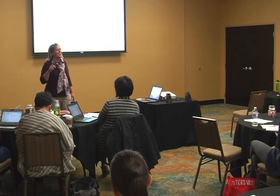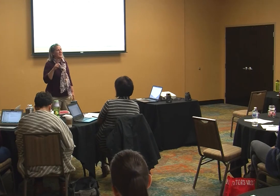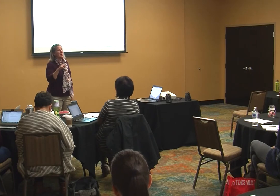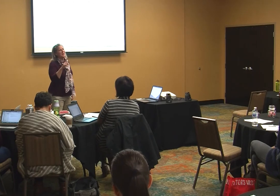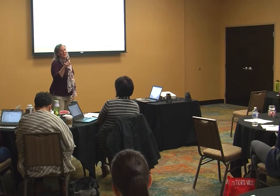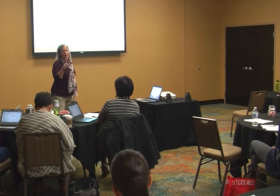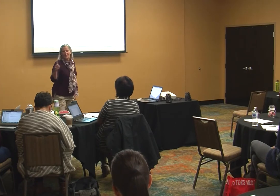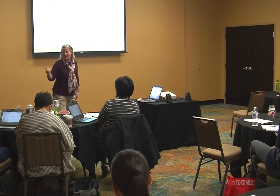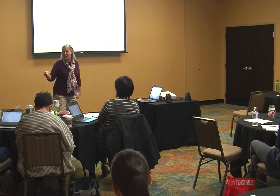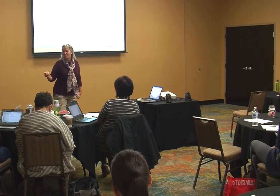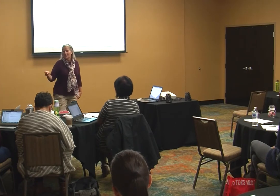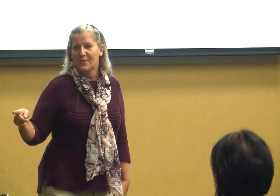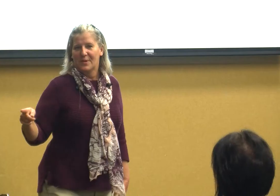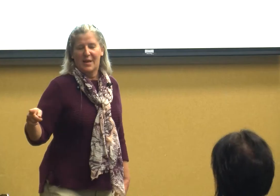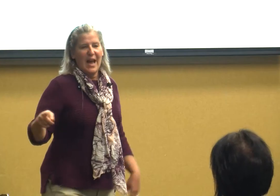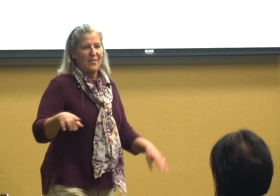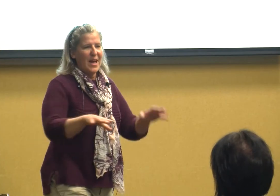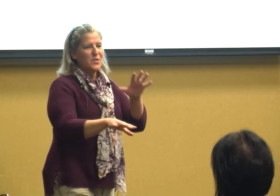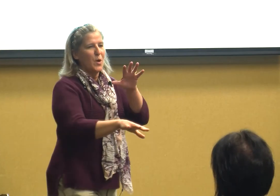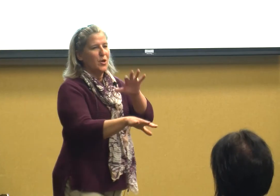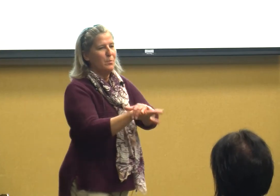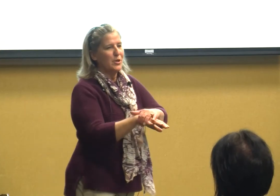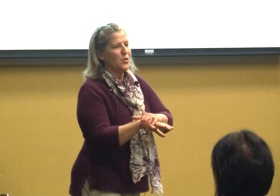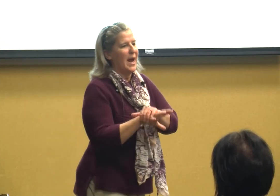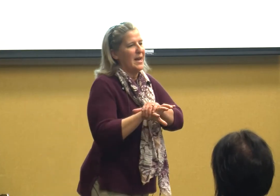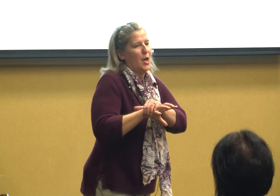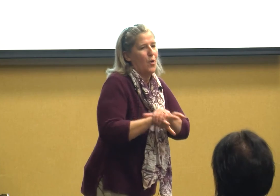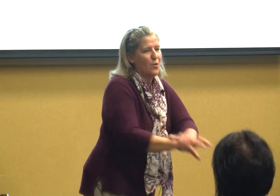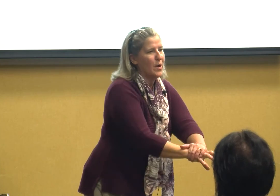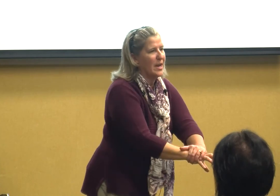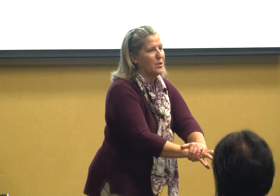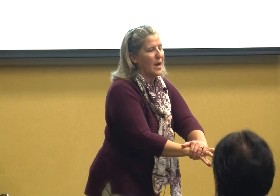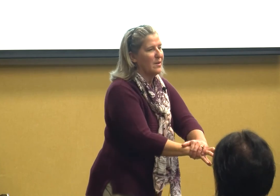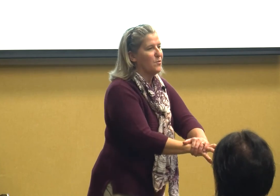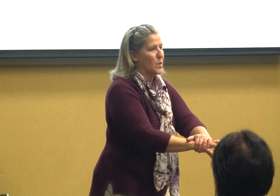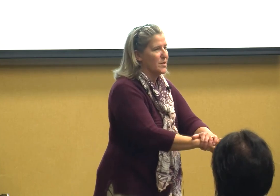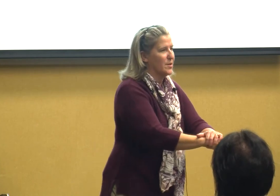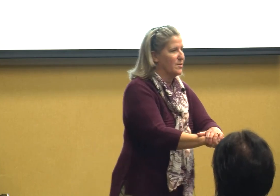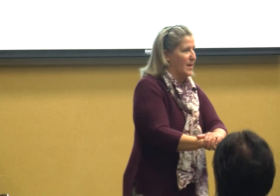we typically always hear and that's where you put your hand over and you kind of force their thing